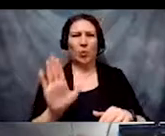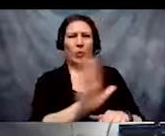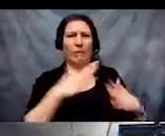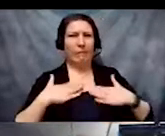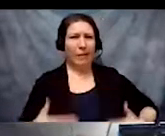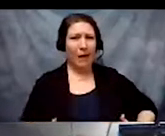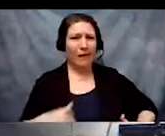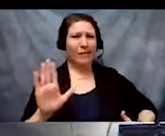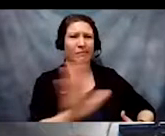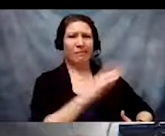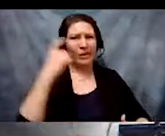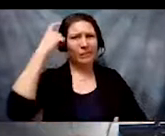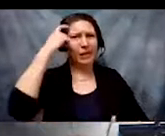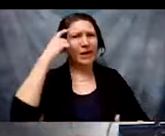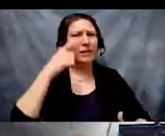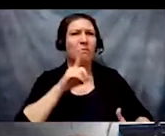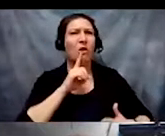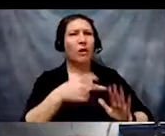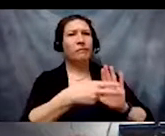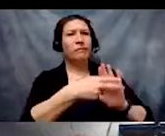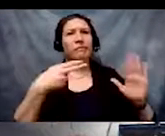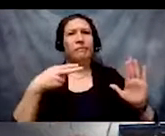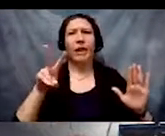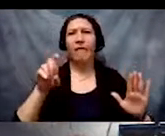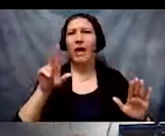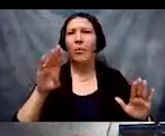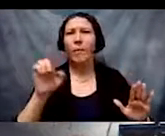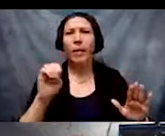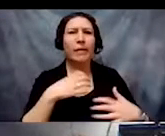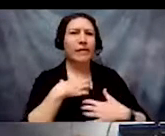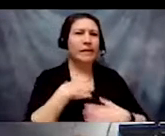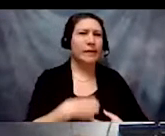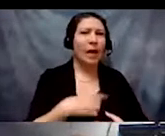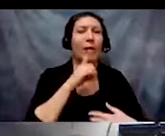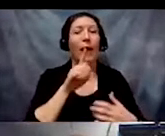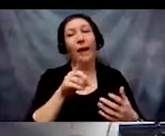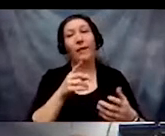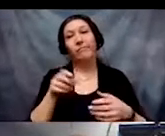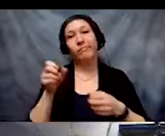minds] are considered valuable, desirable and disposable."